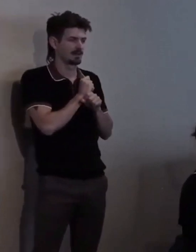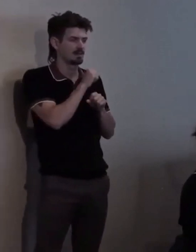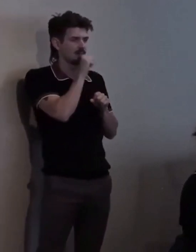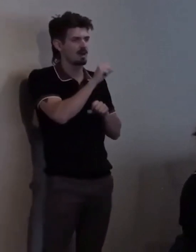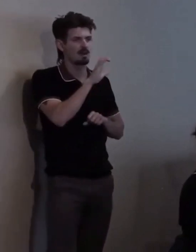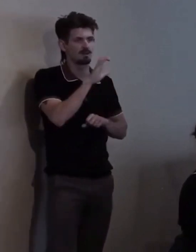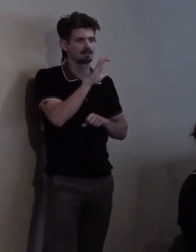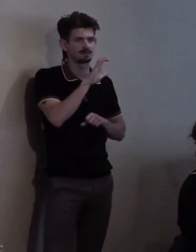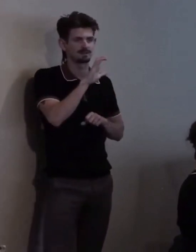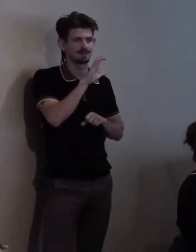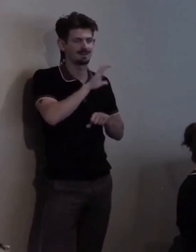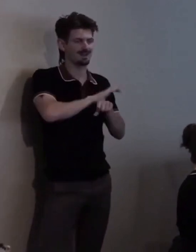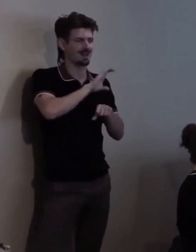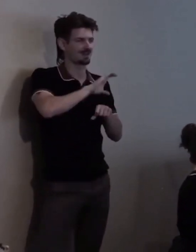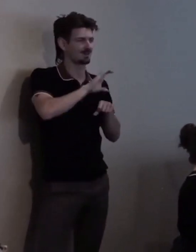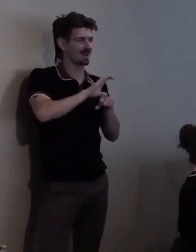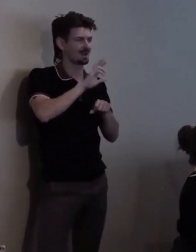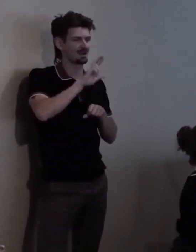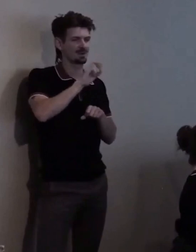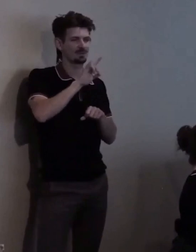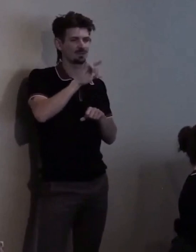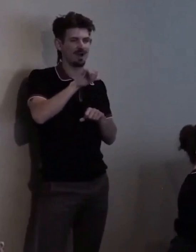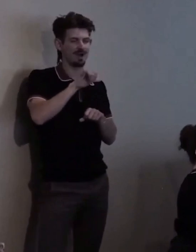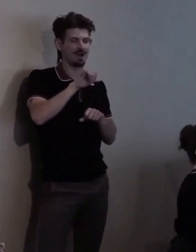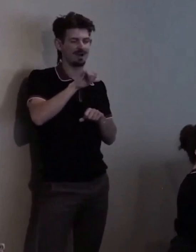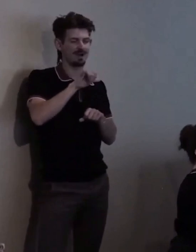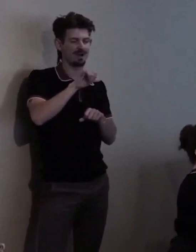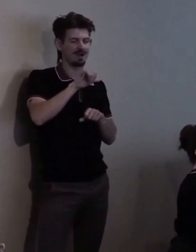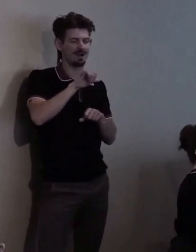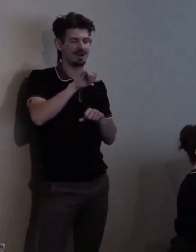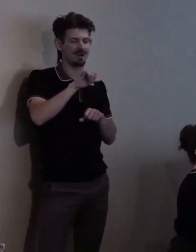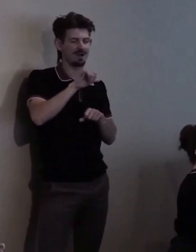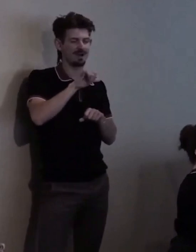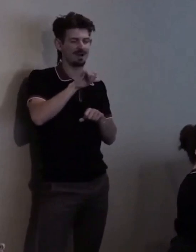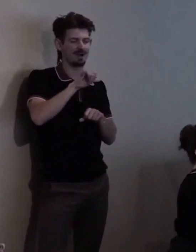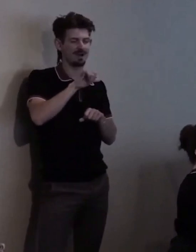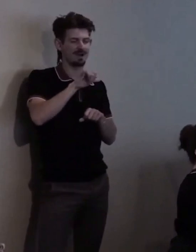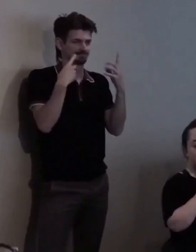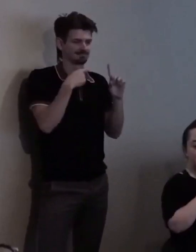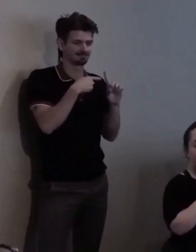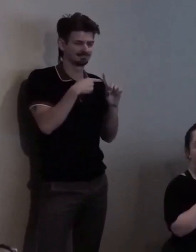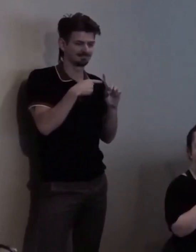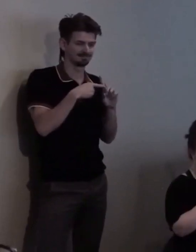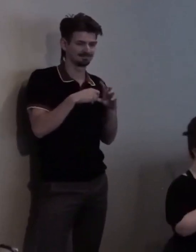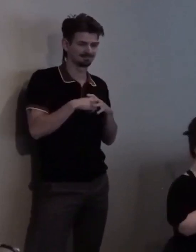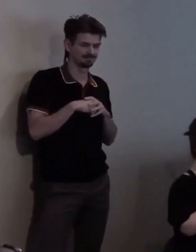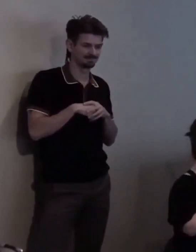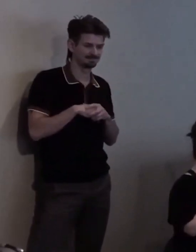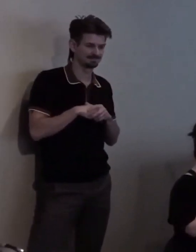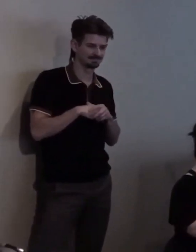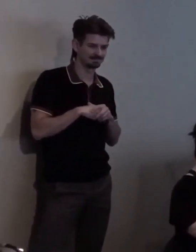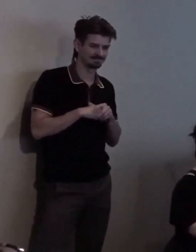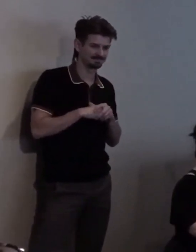Uhmm... She had every piece of Rockies paraphernalia on her chair...